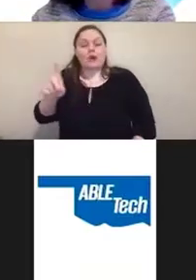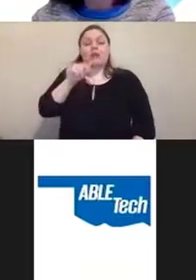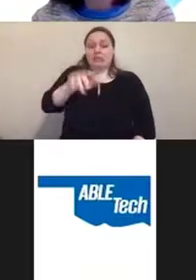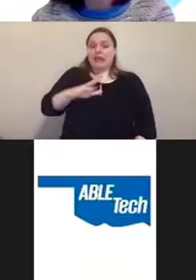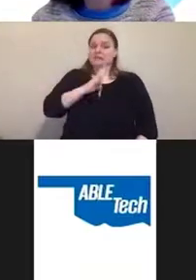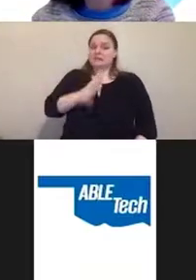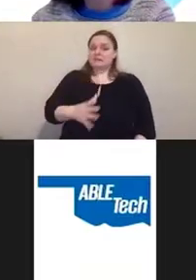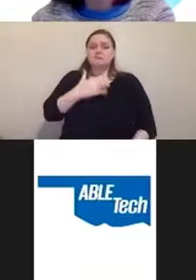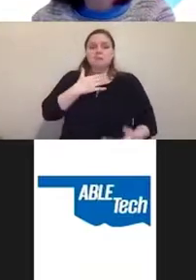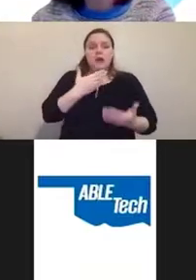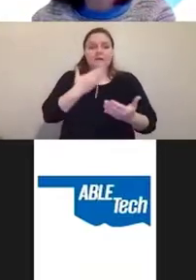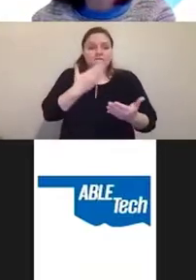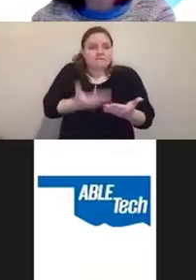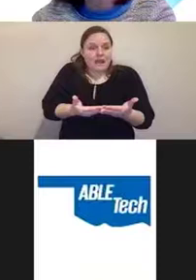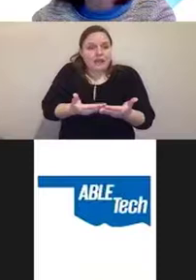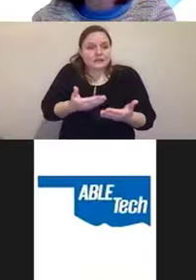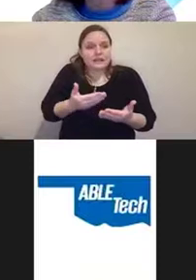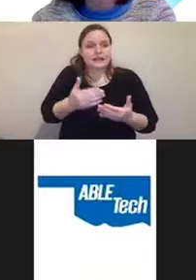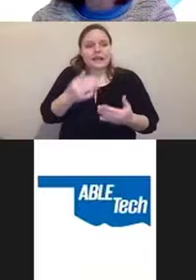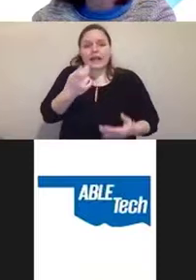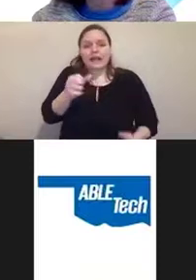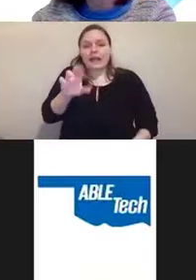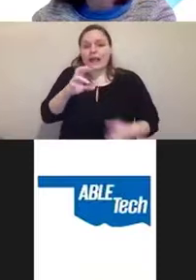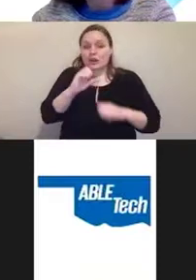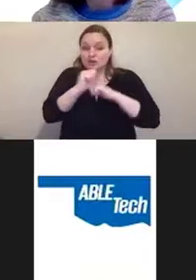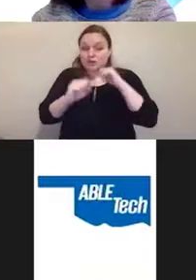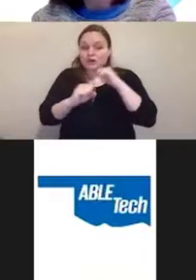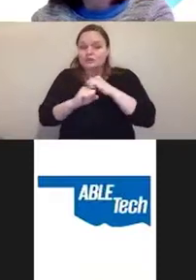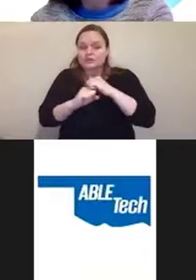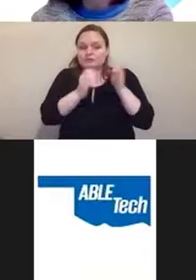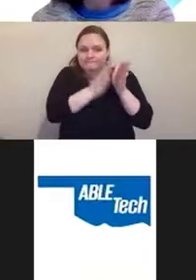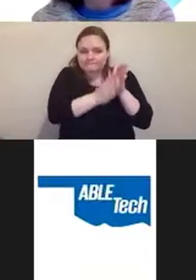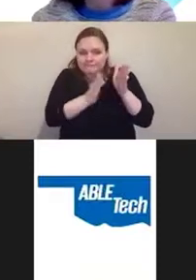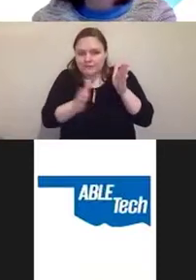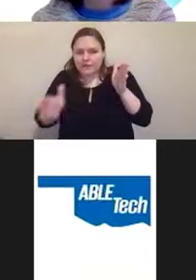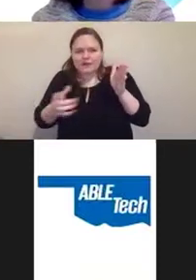But let's say somebody makes a mistake and H2 gets